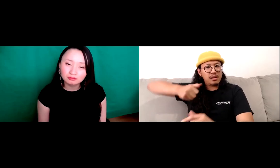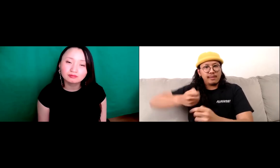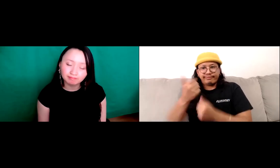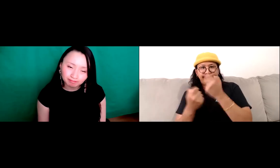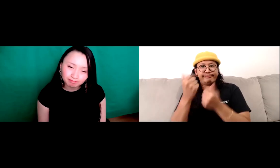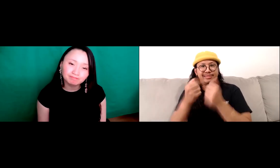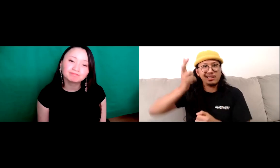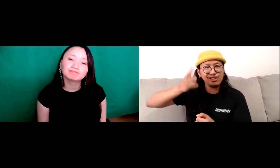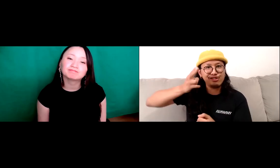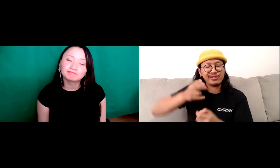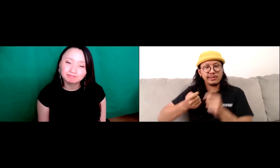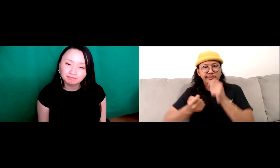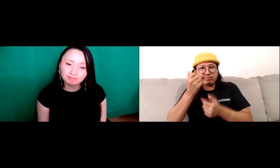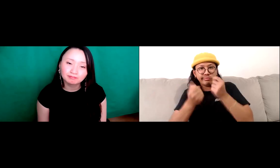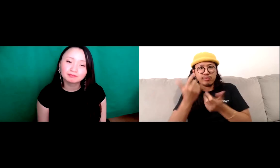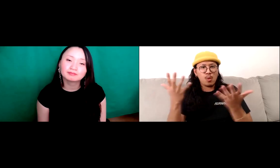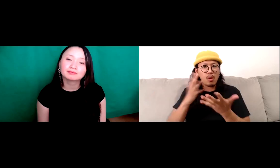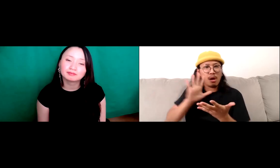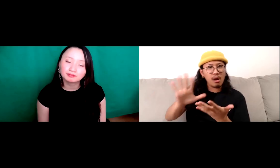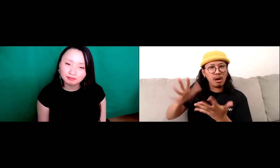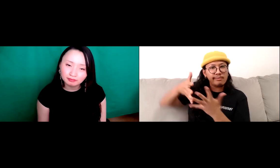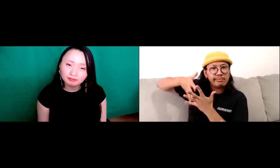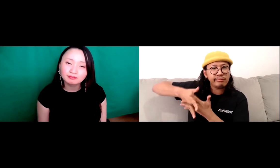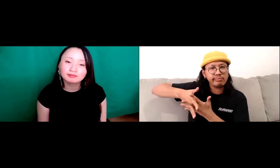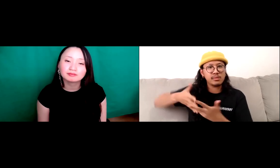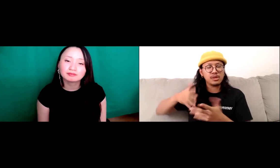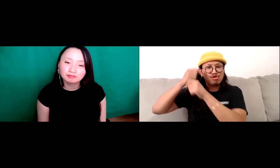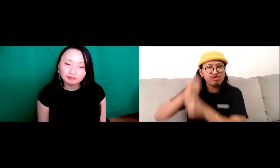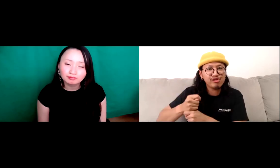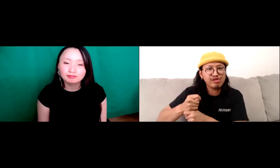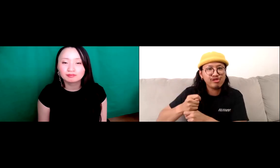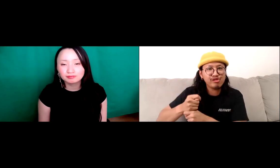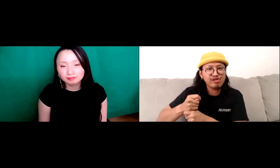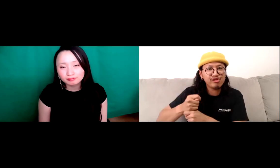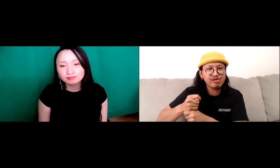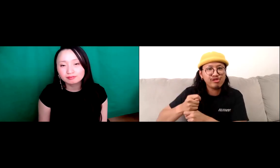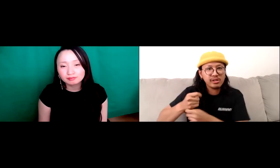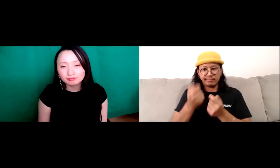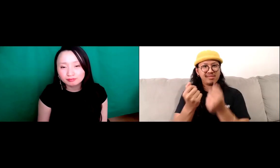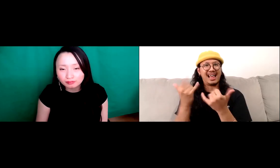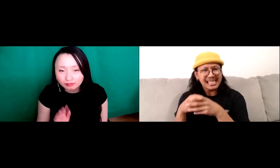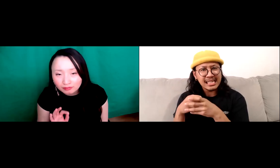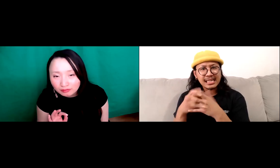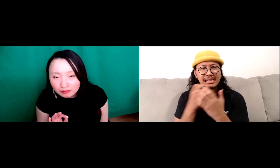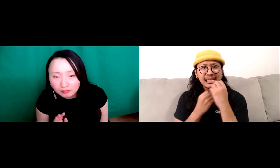of the history of it. So they're trying to capture in and preserve the native language